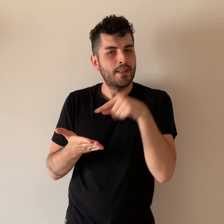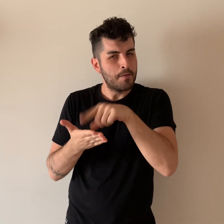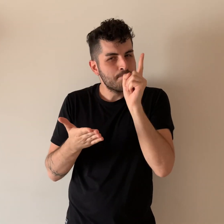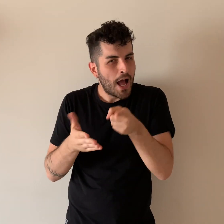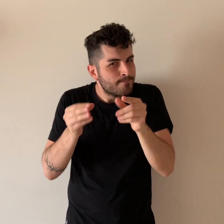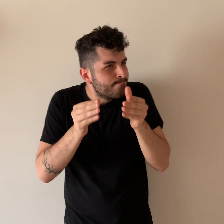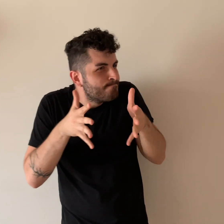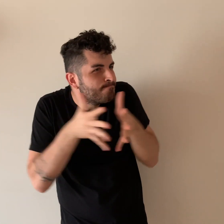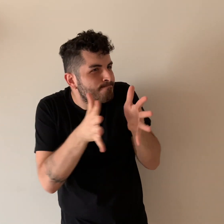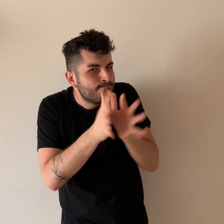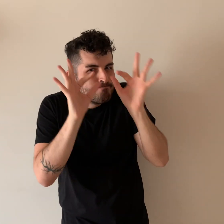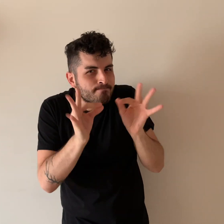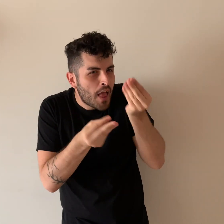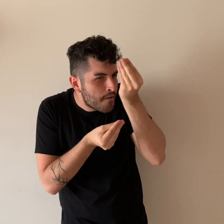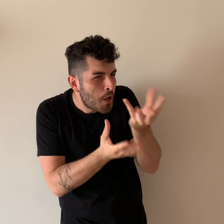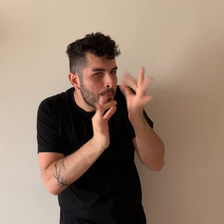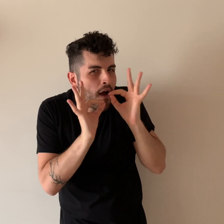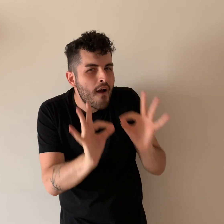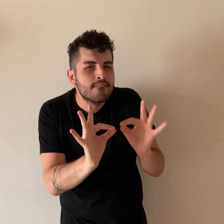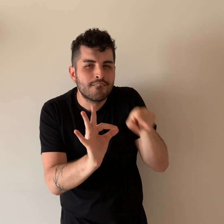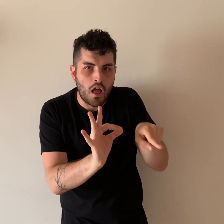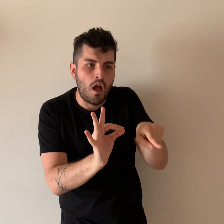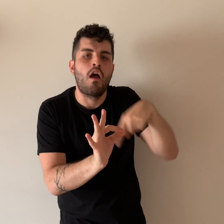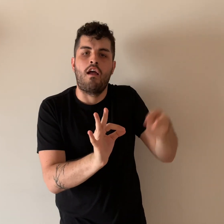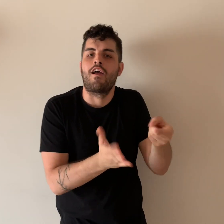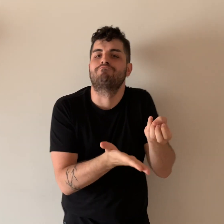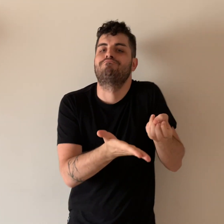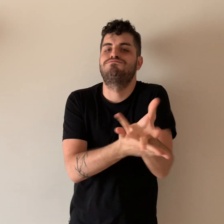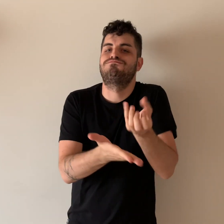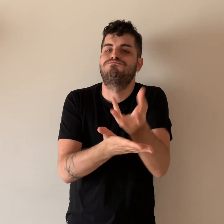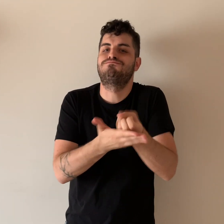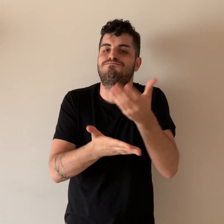have developed guidelines on proper incorporation